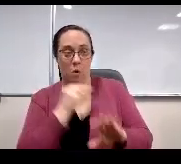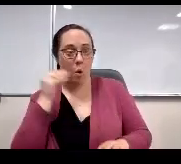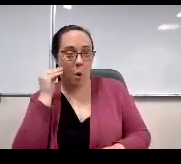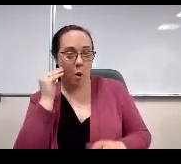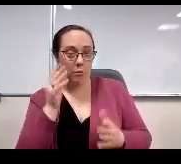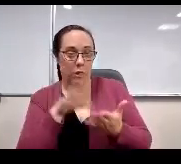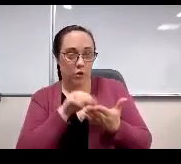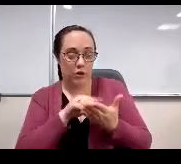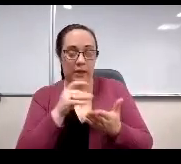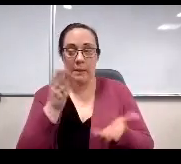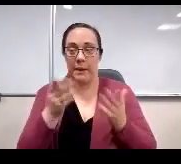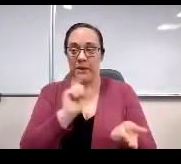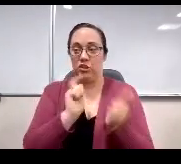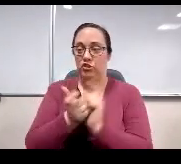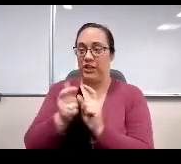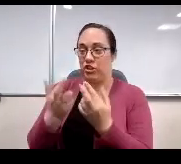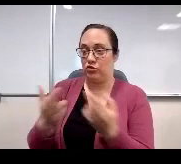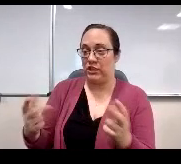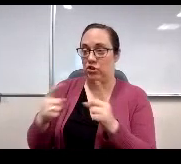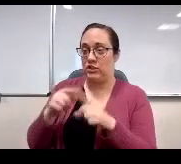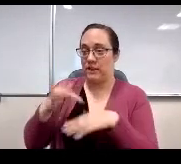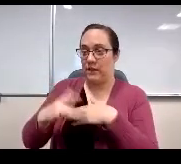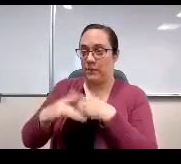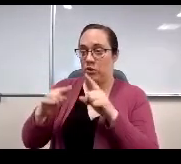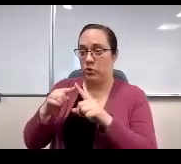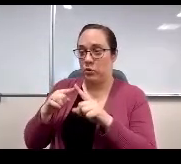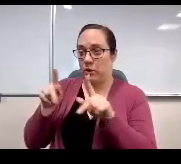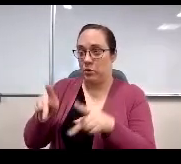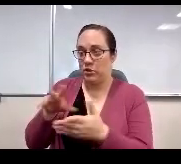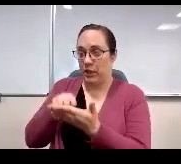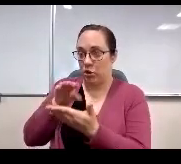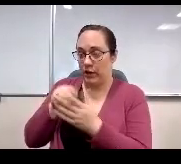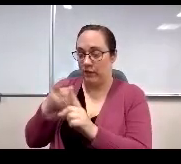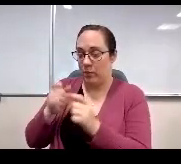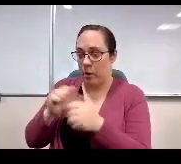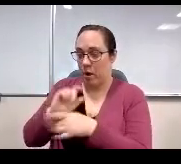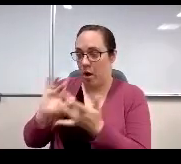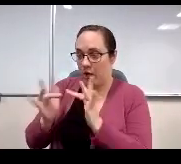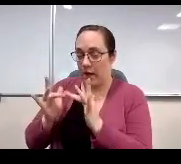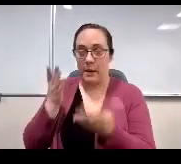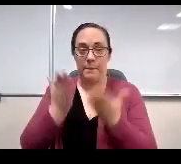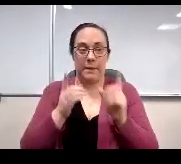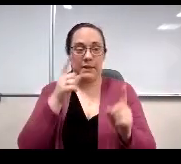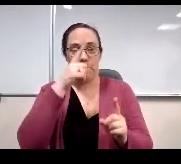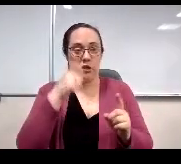that are available to the online learner is about oversight for students when learning at home. Thank all of these are questions that